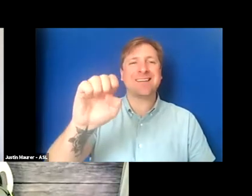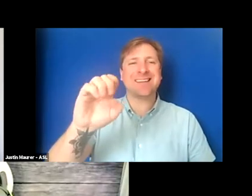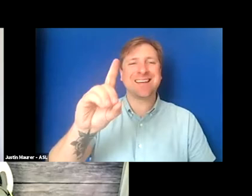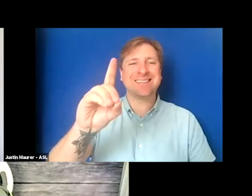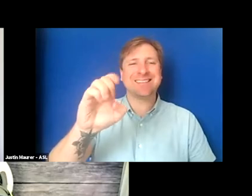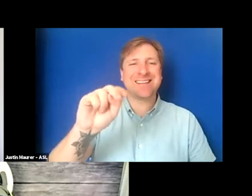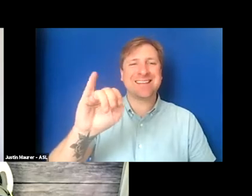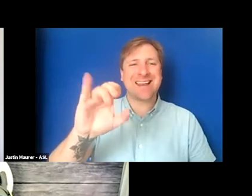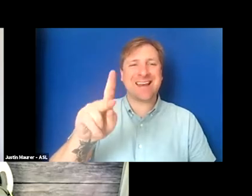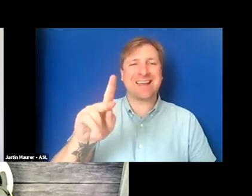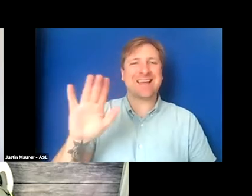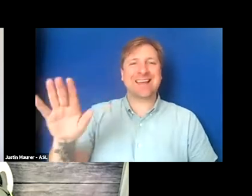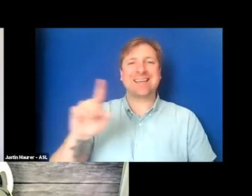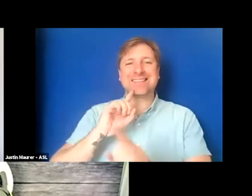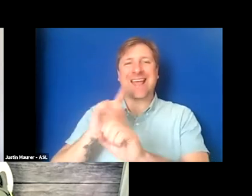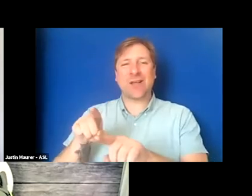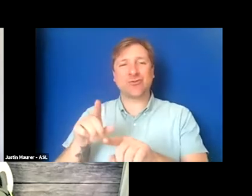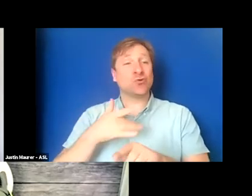which feel free to explain them.